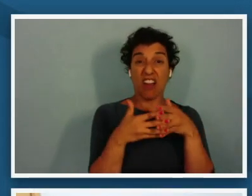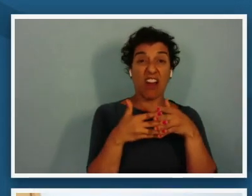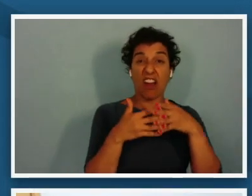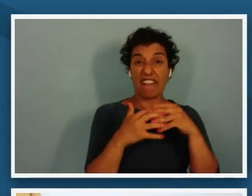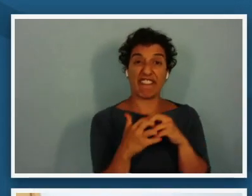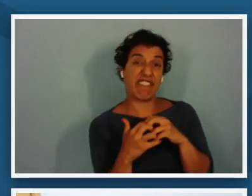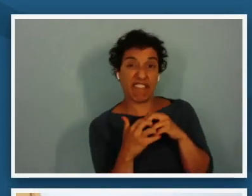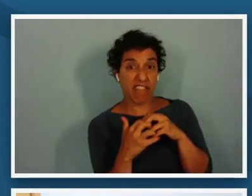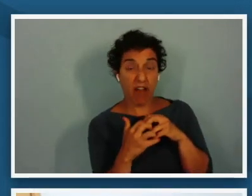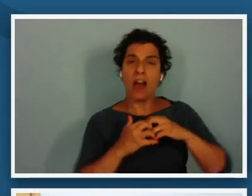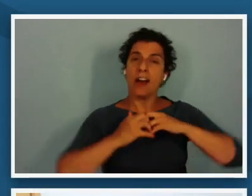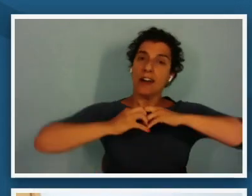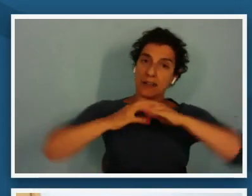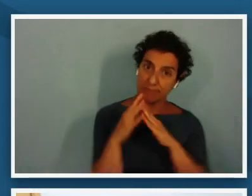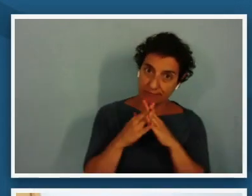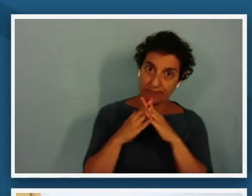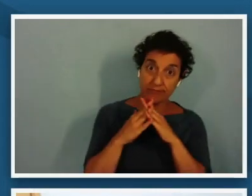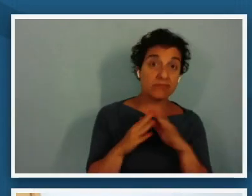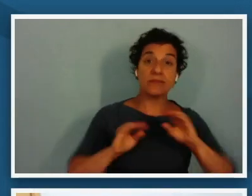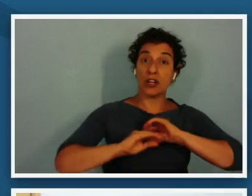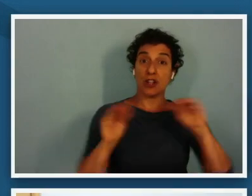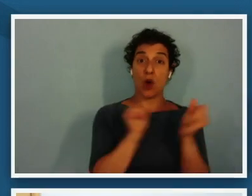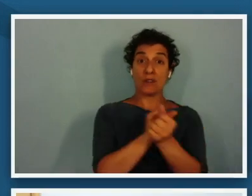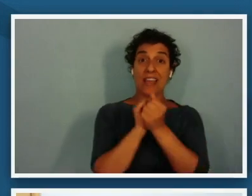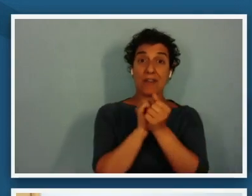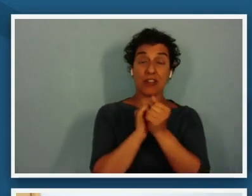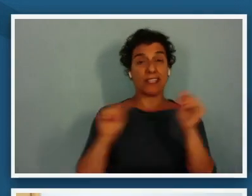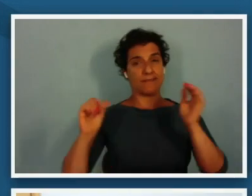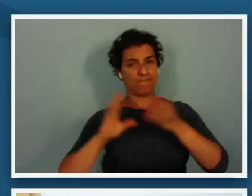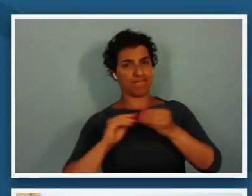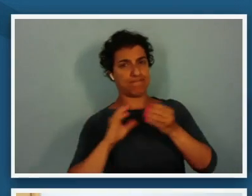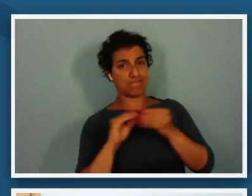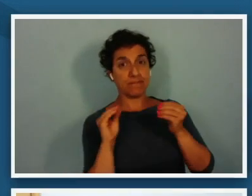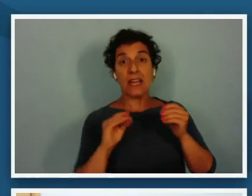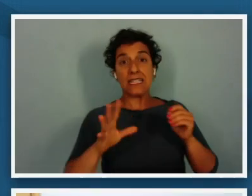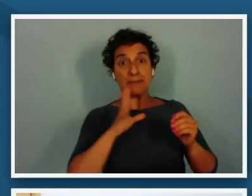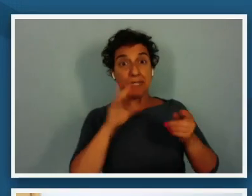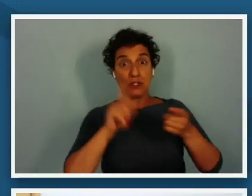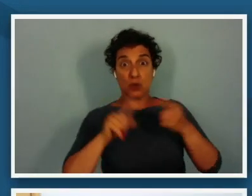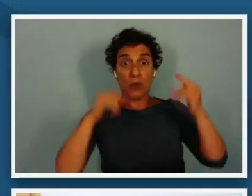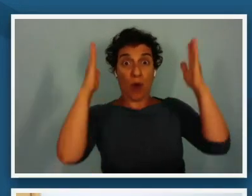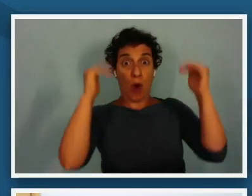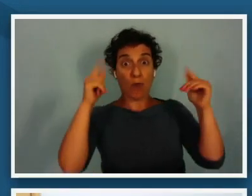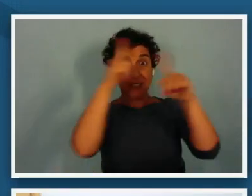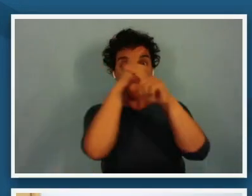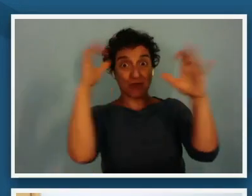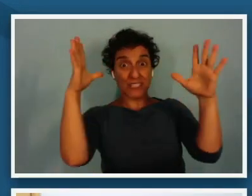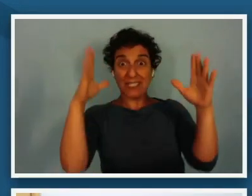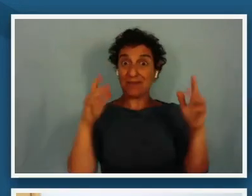it speaks to the hopes and dreams of those who were newly freed with the